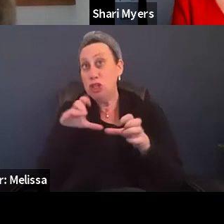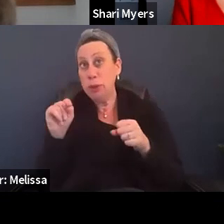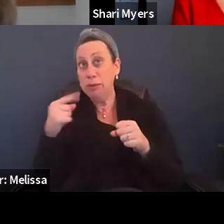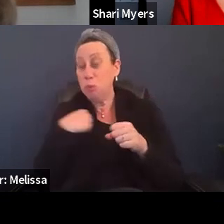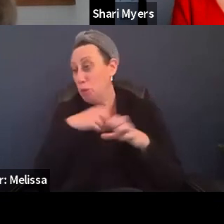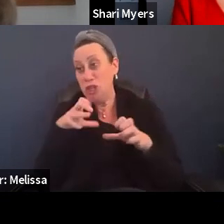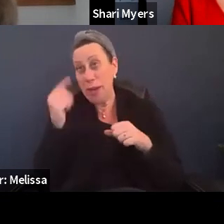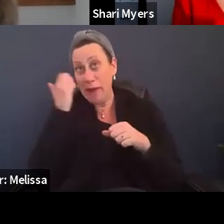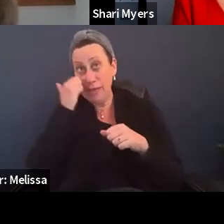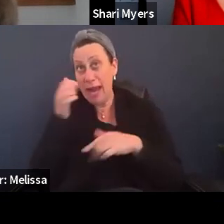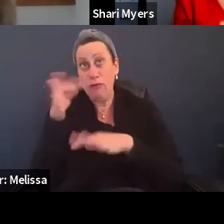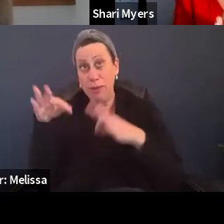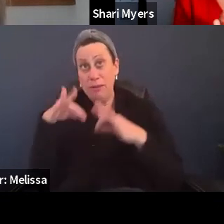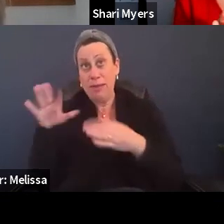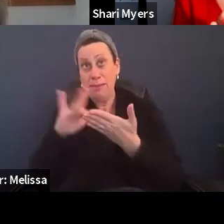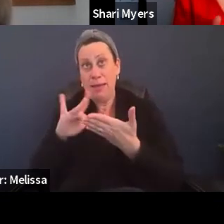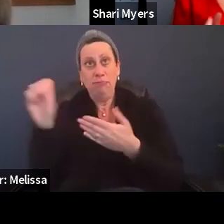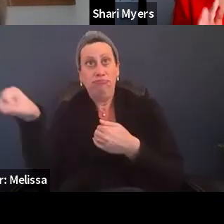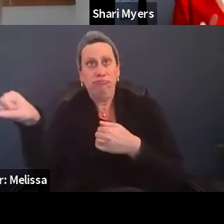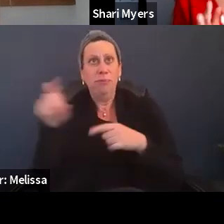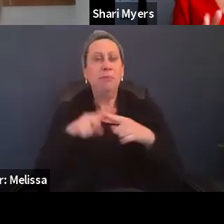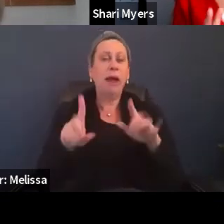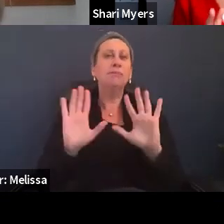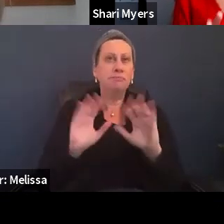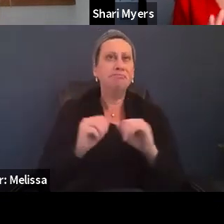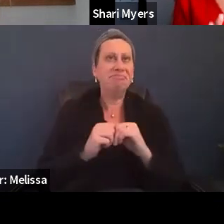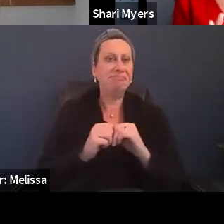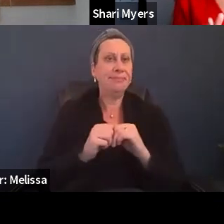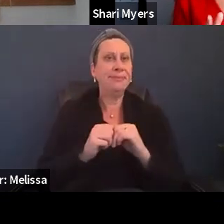but that and things you need,